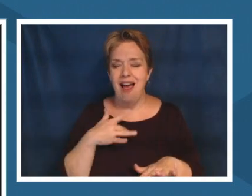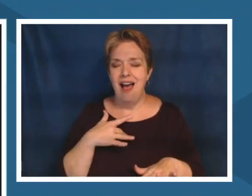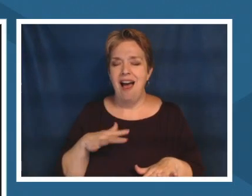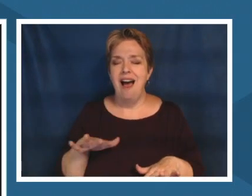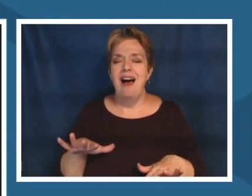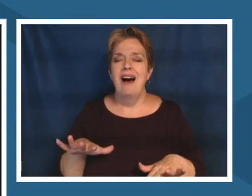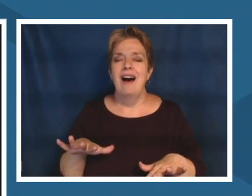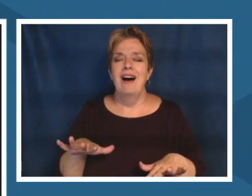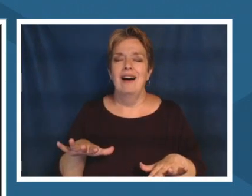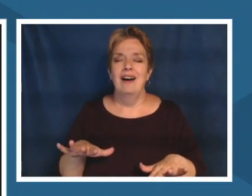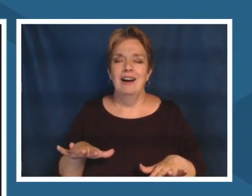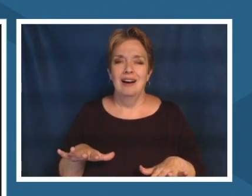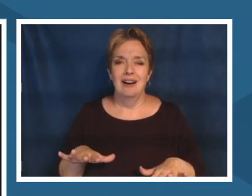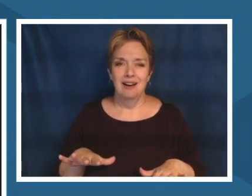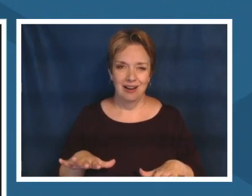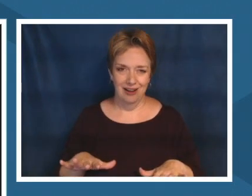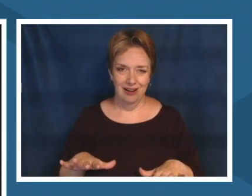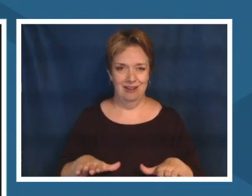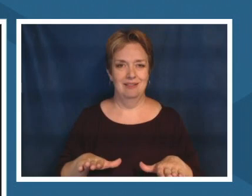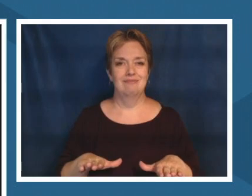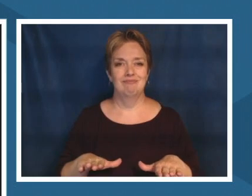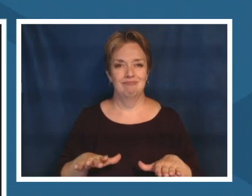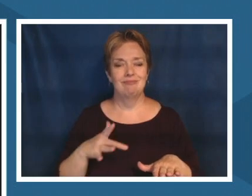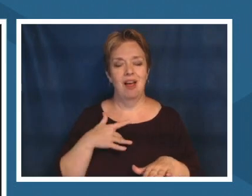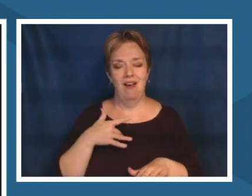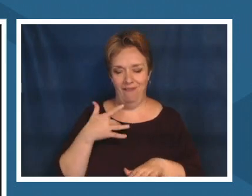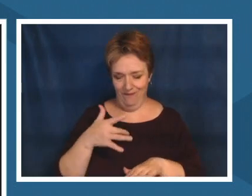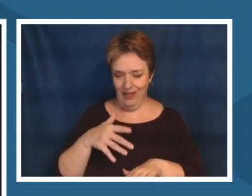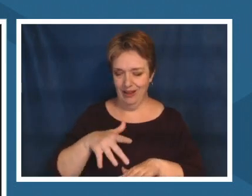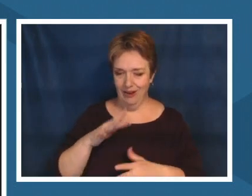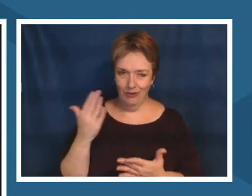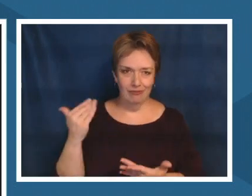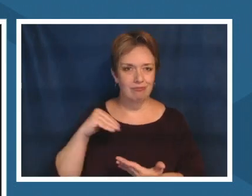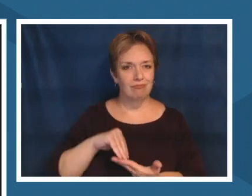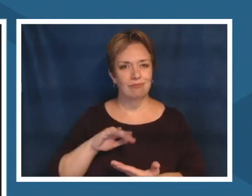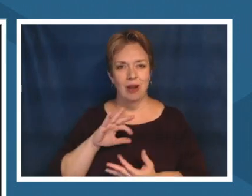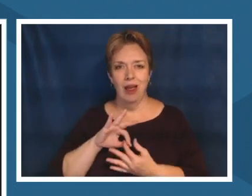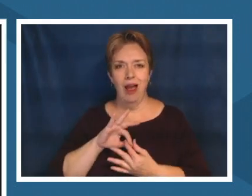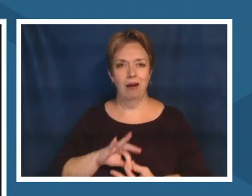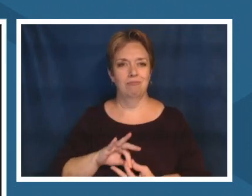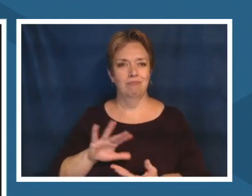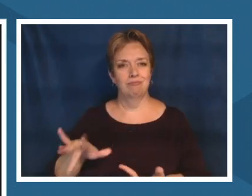and definitely rejuvenate